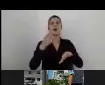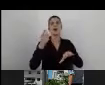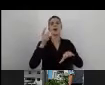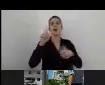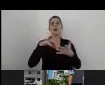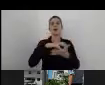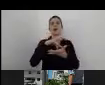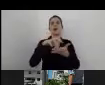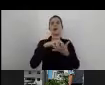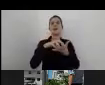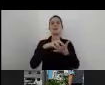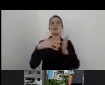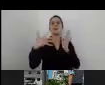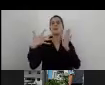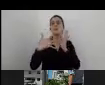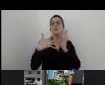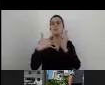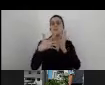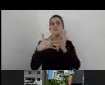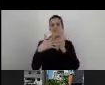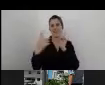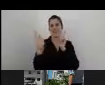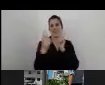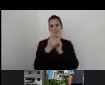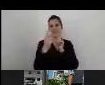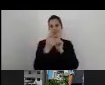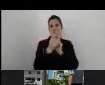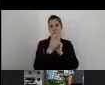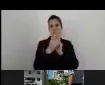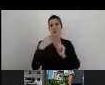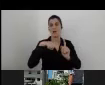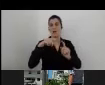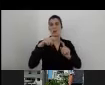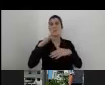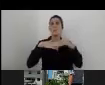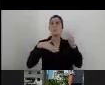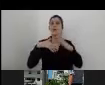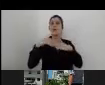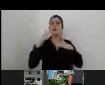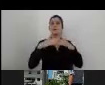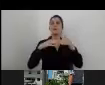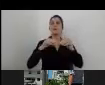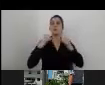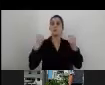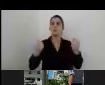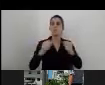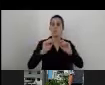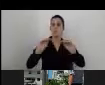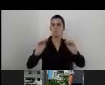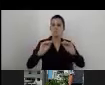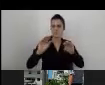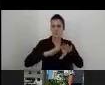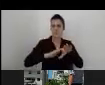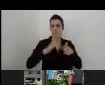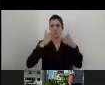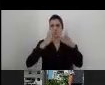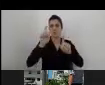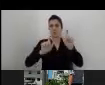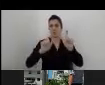We built a training that is customized to persons from the organization itself, that they will be the Accessibility Conductors.